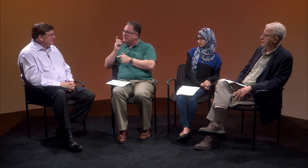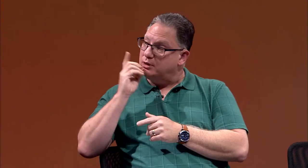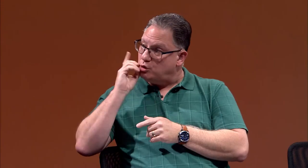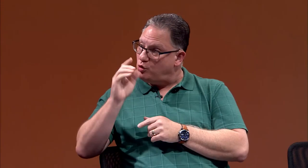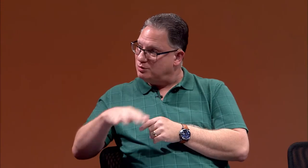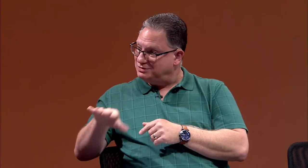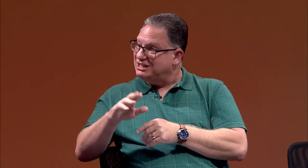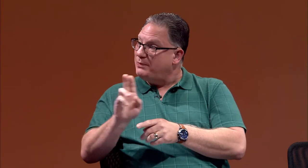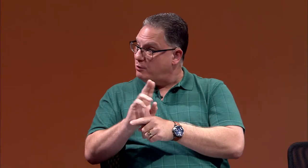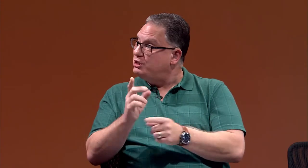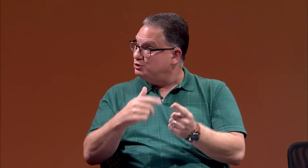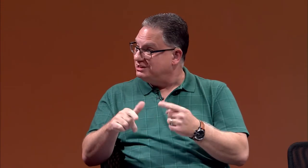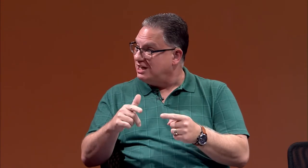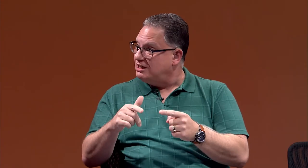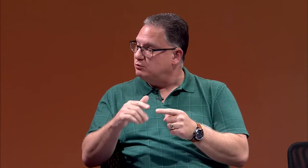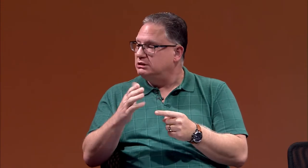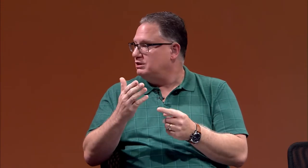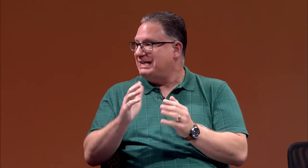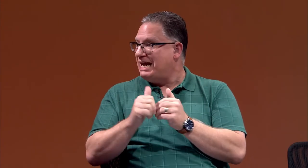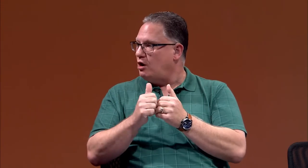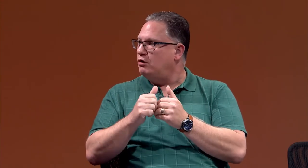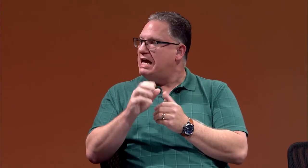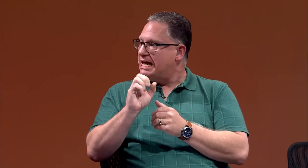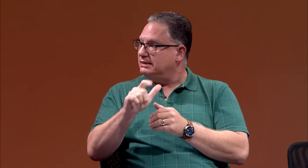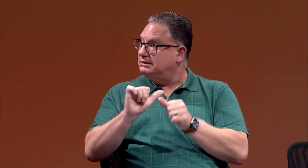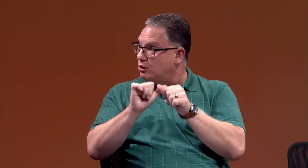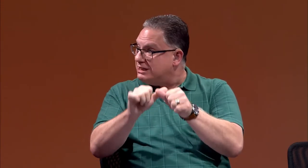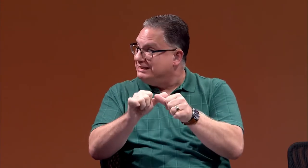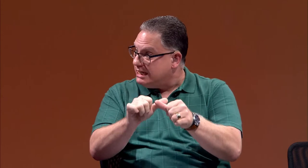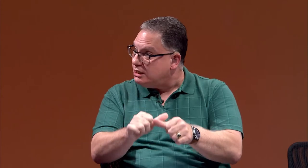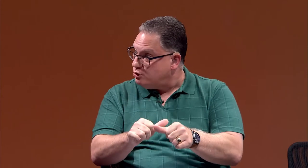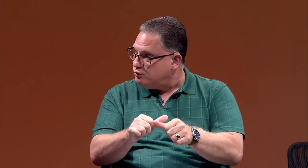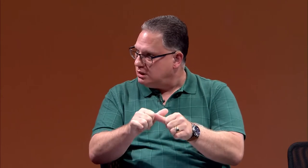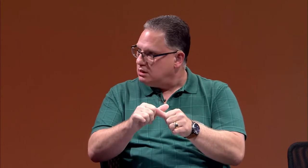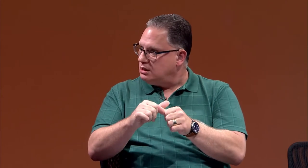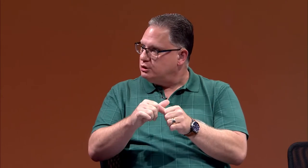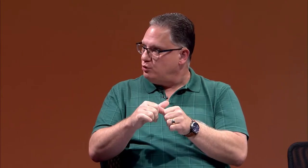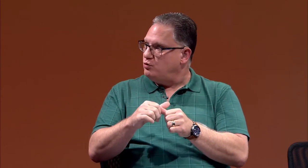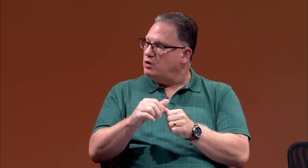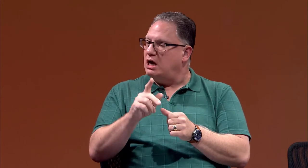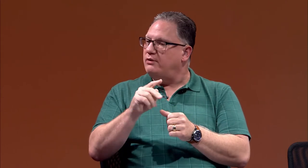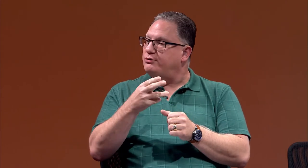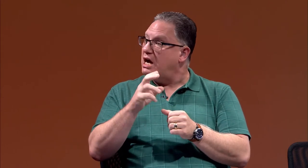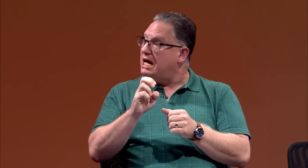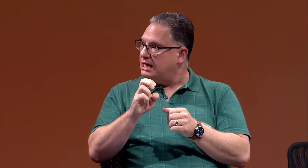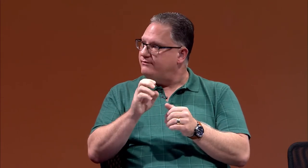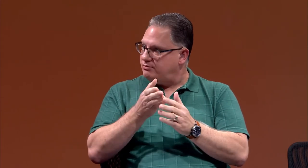In the dorm they would use the sign language. So that's how ASL continued to thrive throughout time.